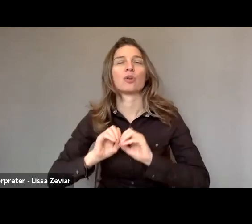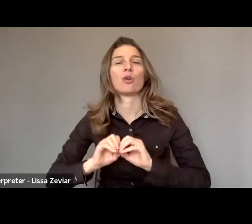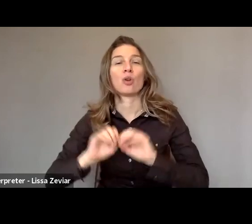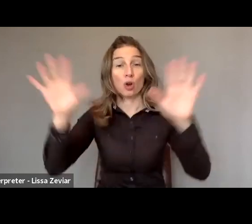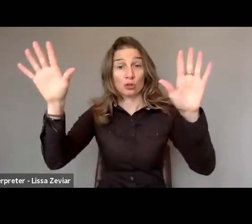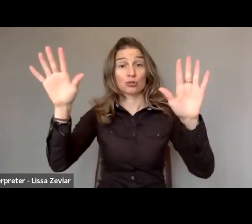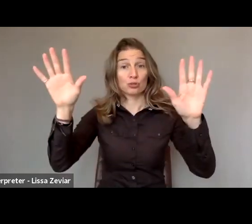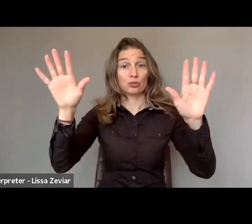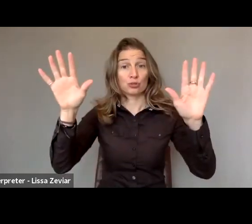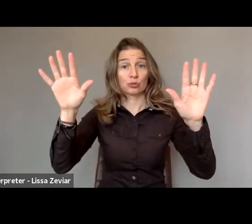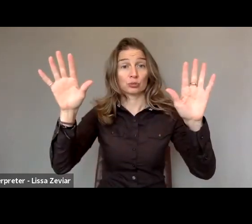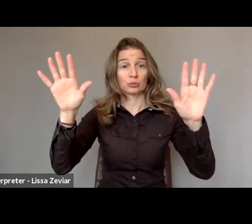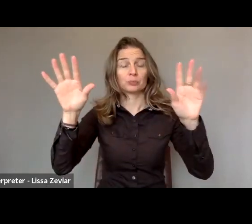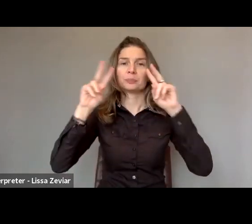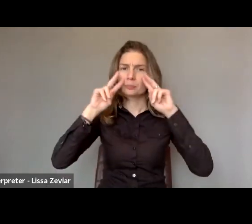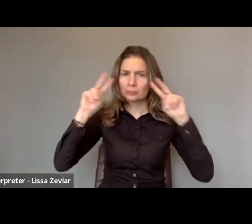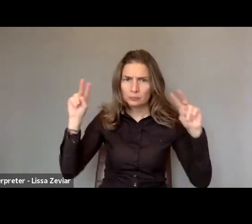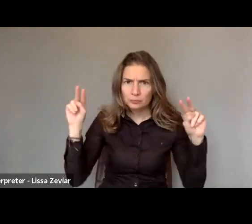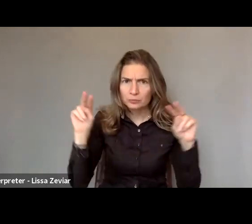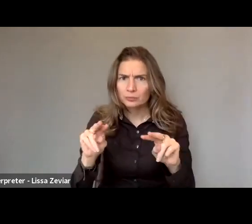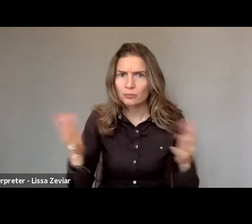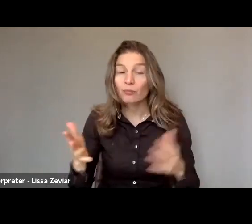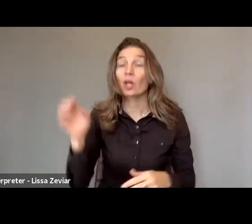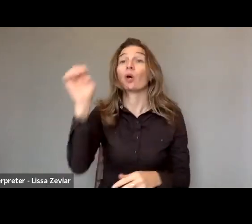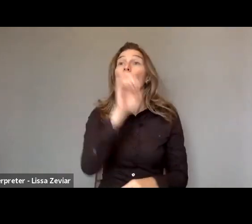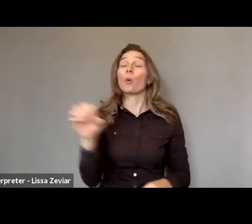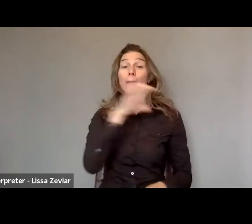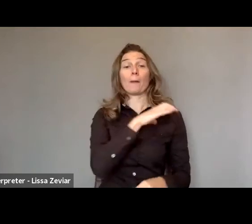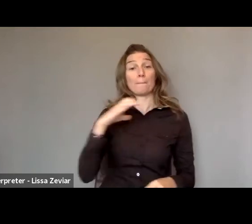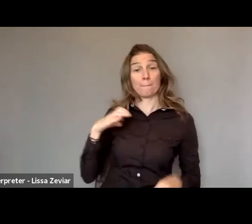how we can, as European Commission, put forward concrete actions,